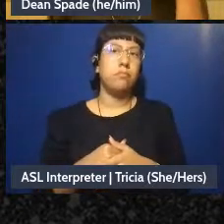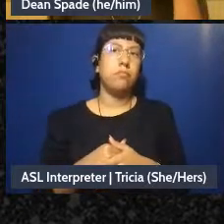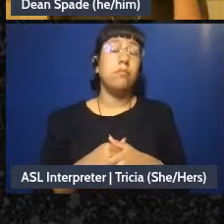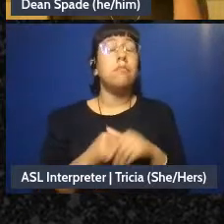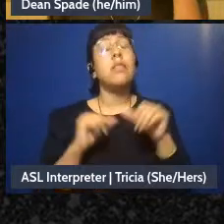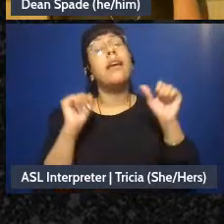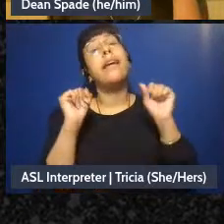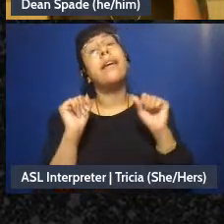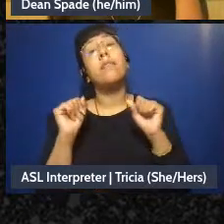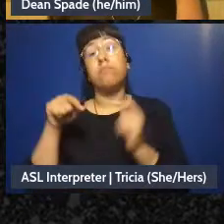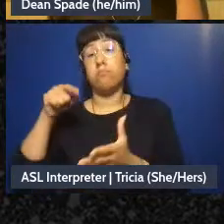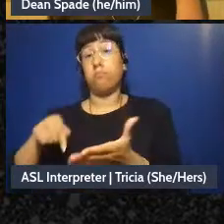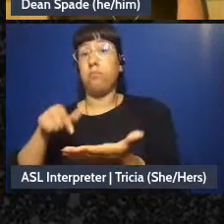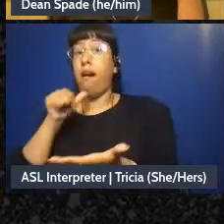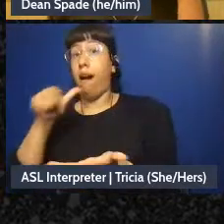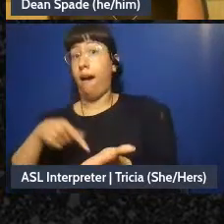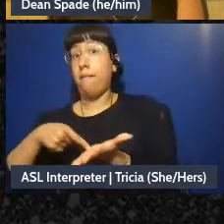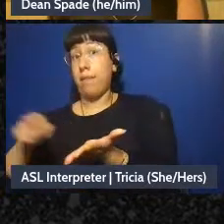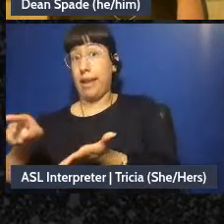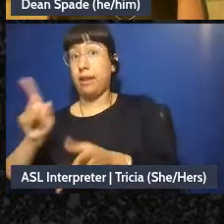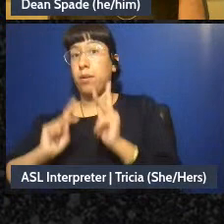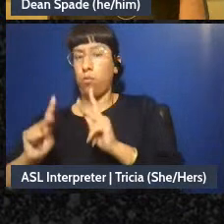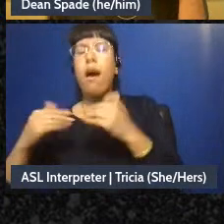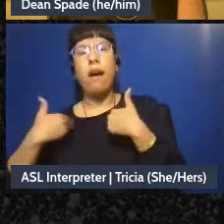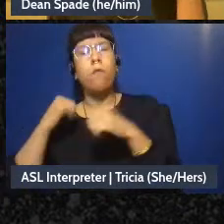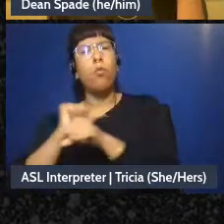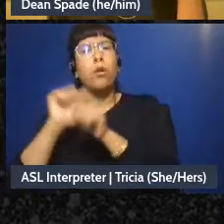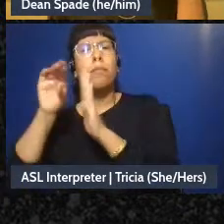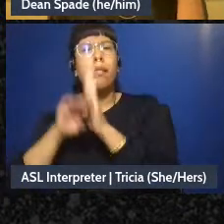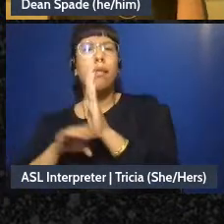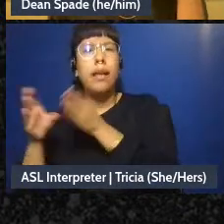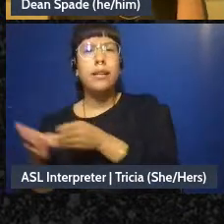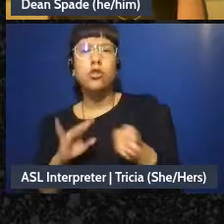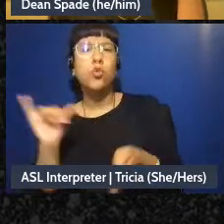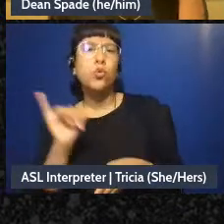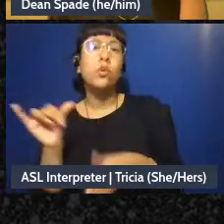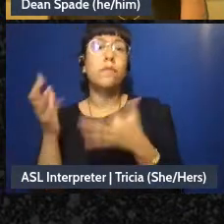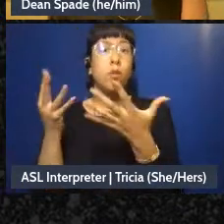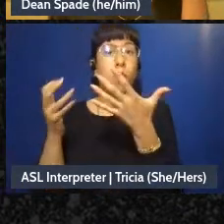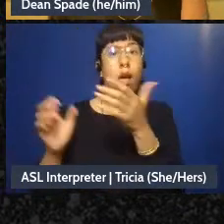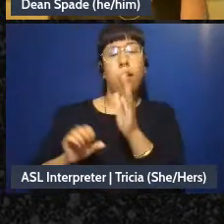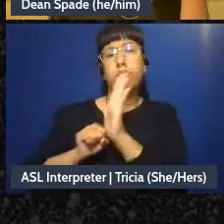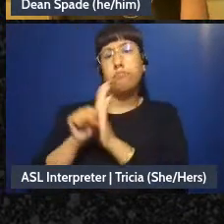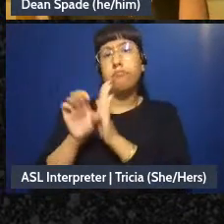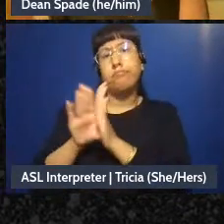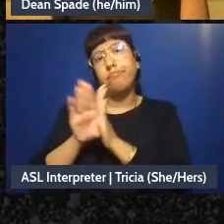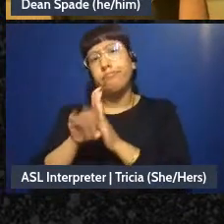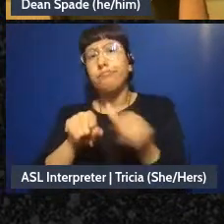unpaid people choose to have work plans, um, if you want to build out that much, uh, like planning